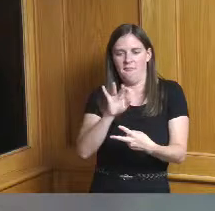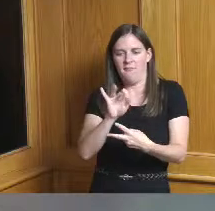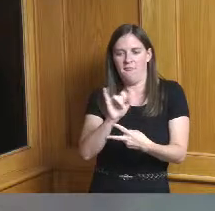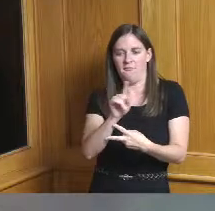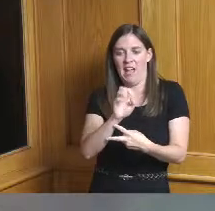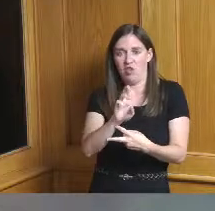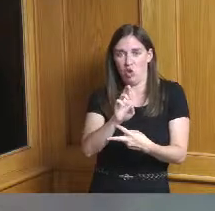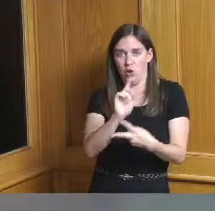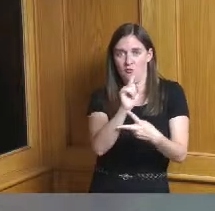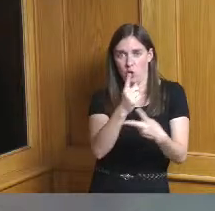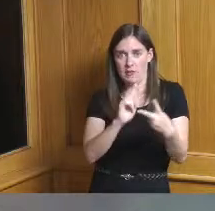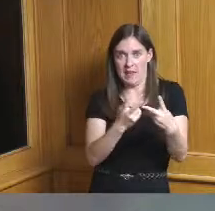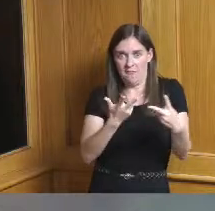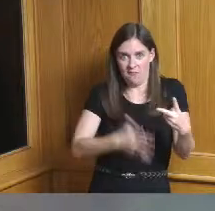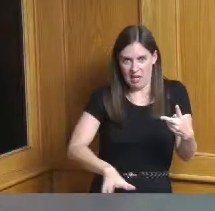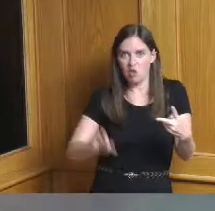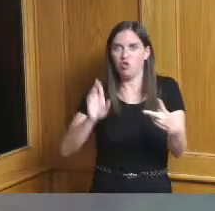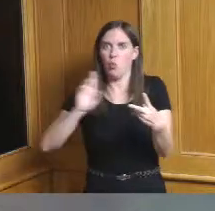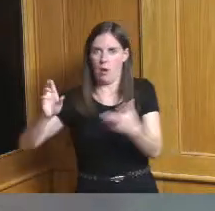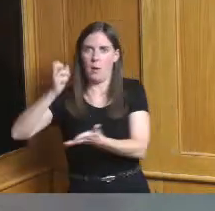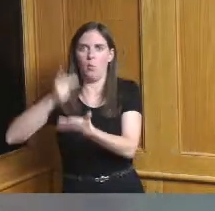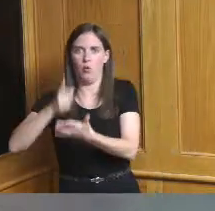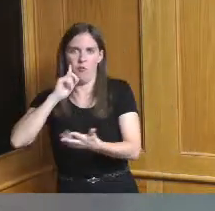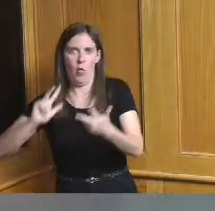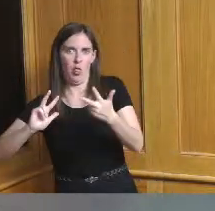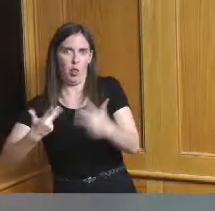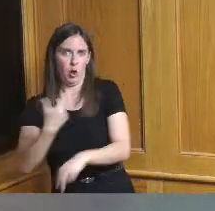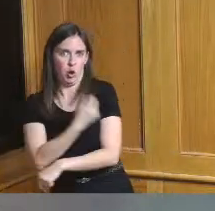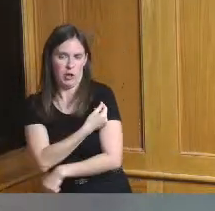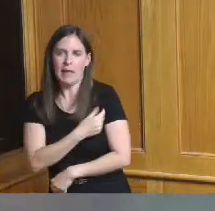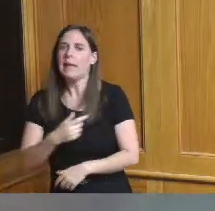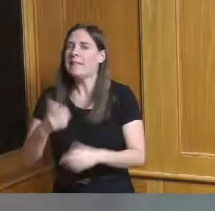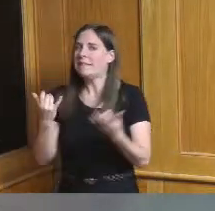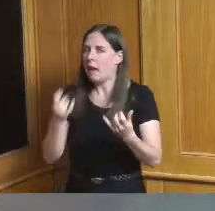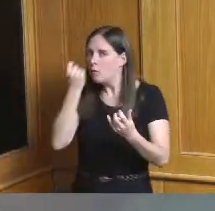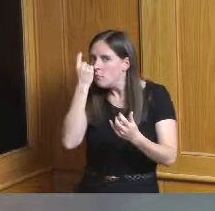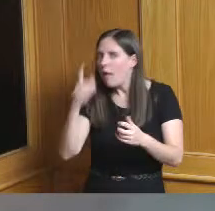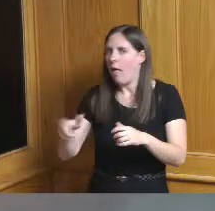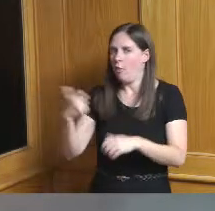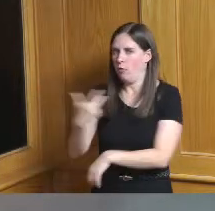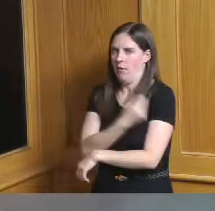to review the Moderna for boosters and as well as the Janssen those boosters